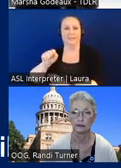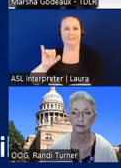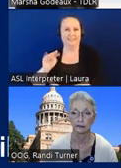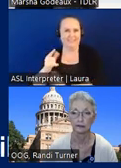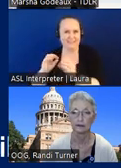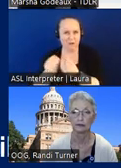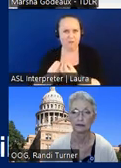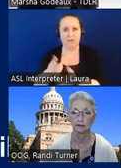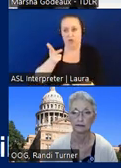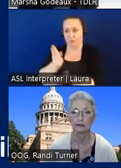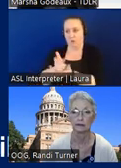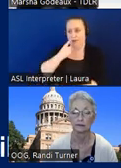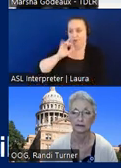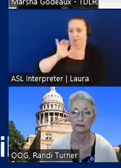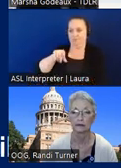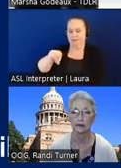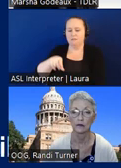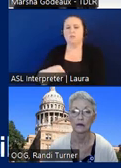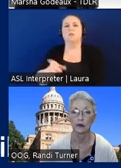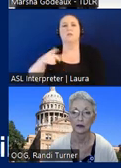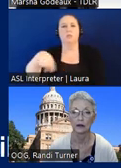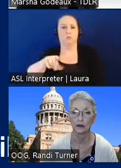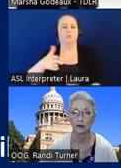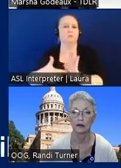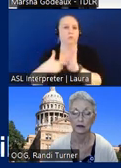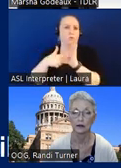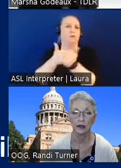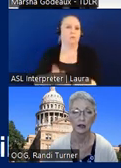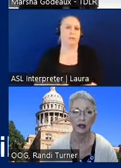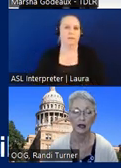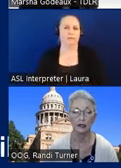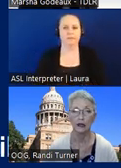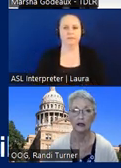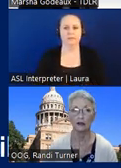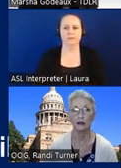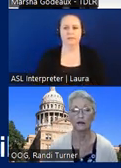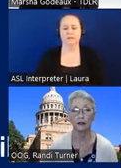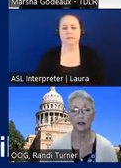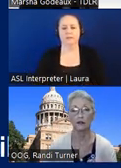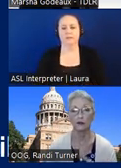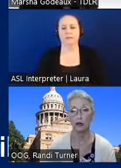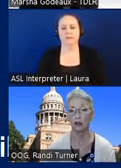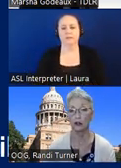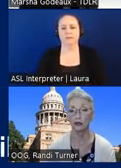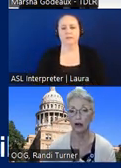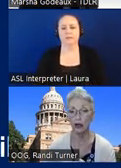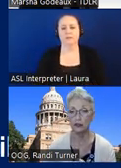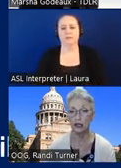leasing office things like that those would all be required to comply and in regards to fair housing